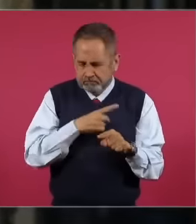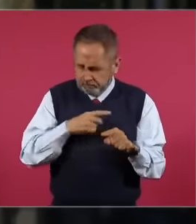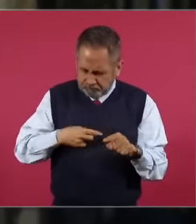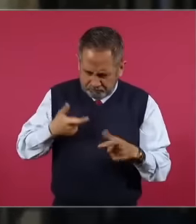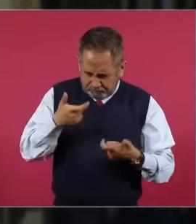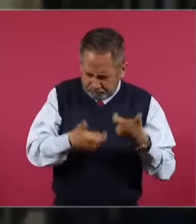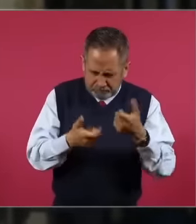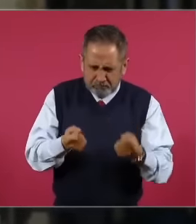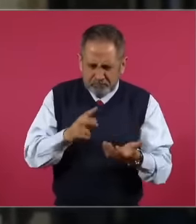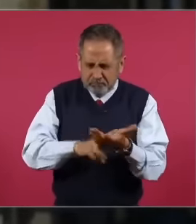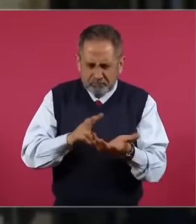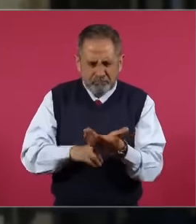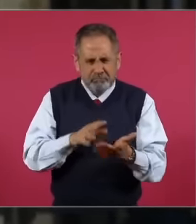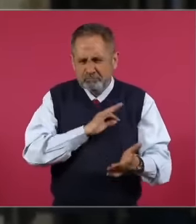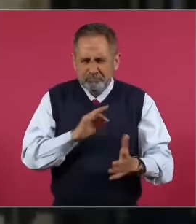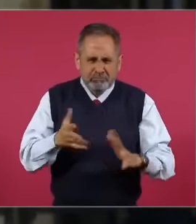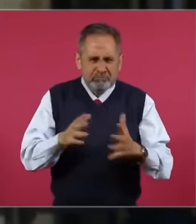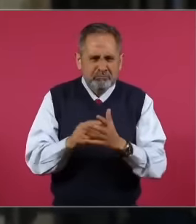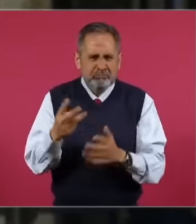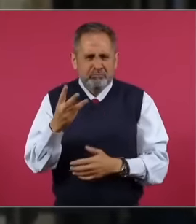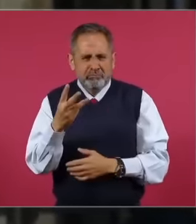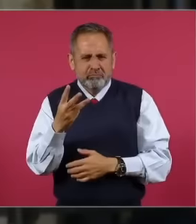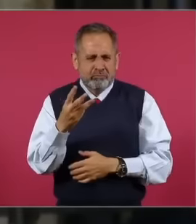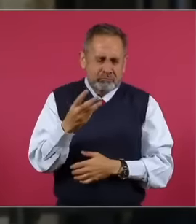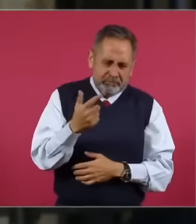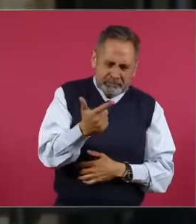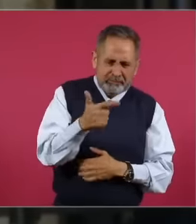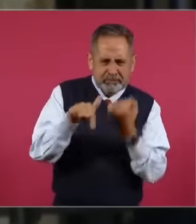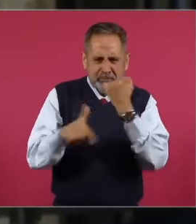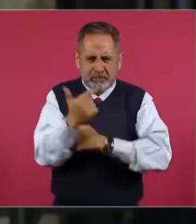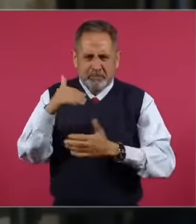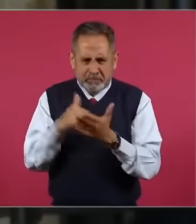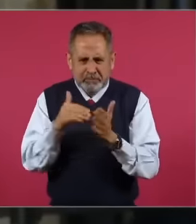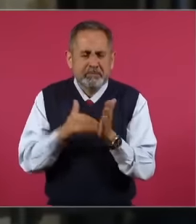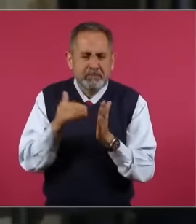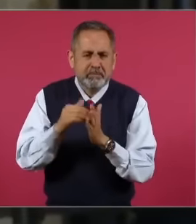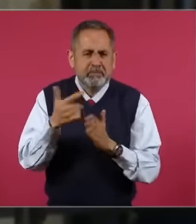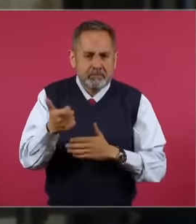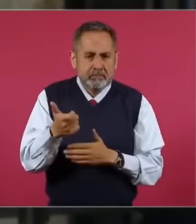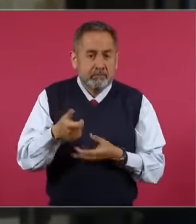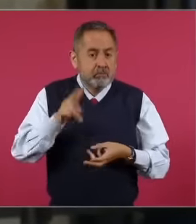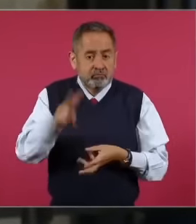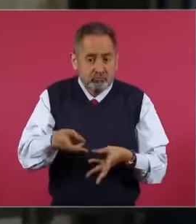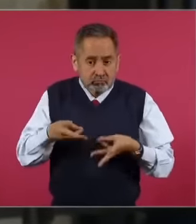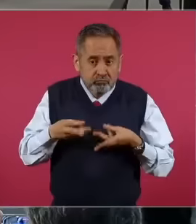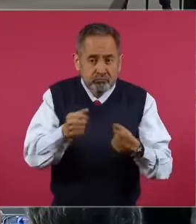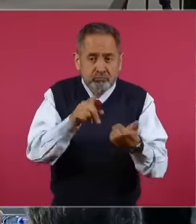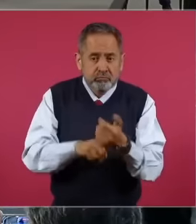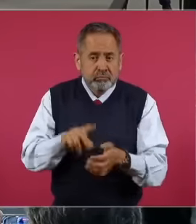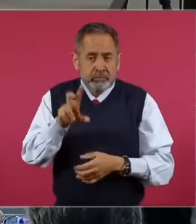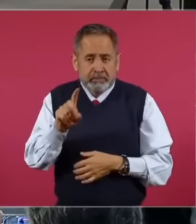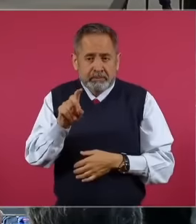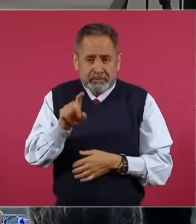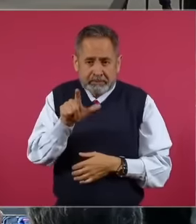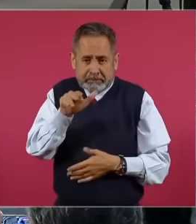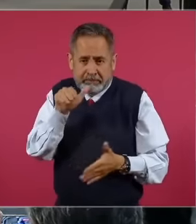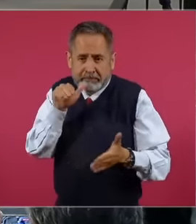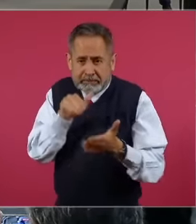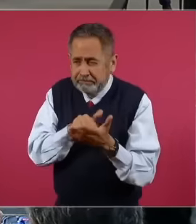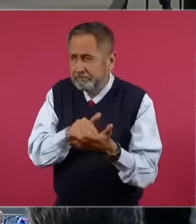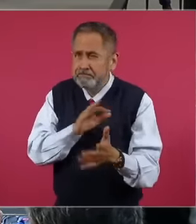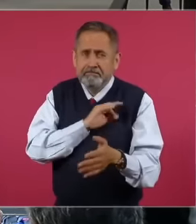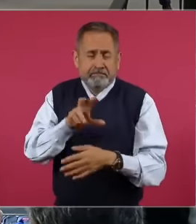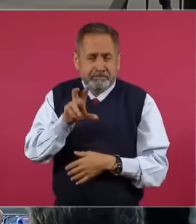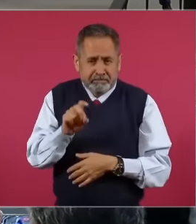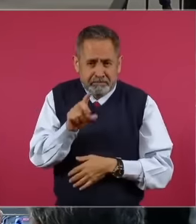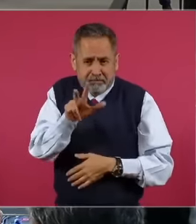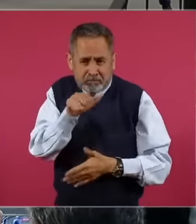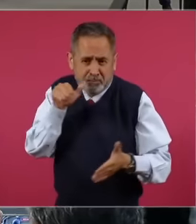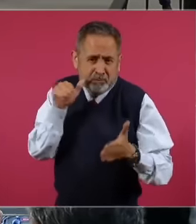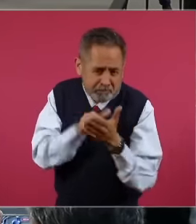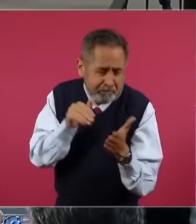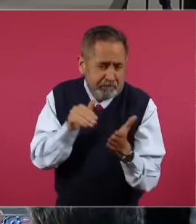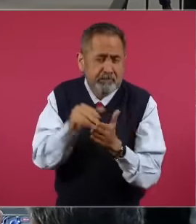around 7 to 12 billion pesos and it cost 37,000 almost 38,000 million pesos. It